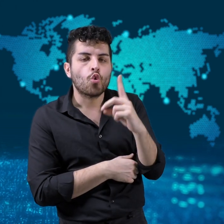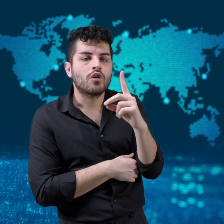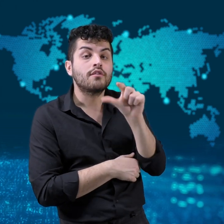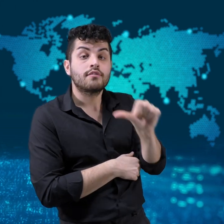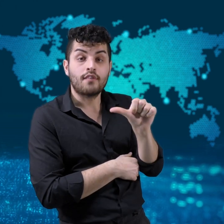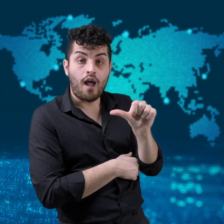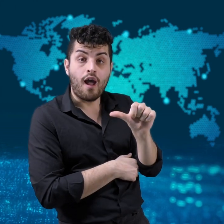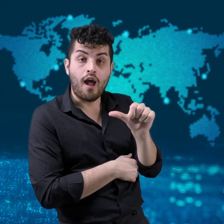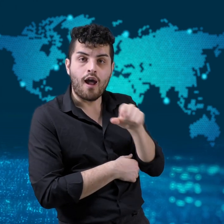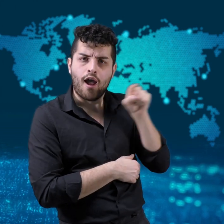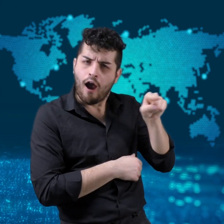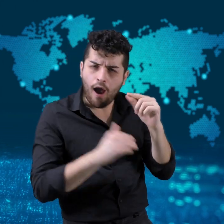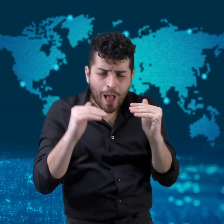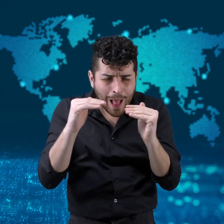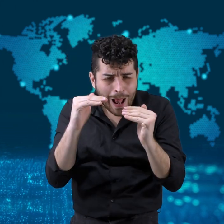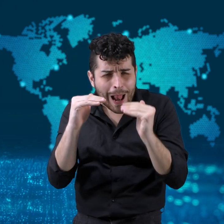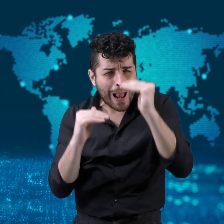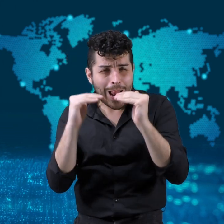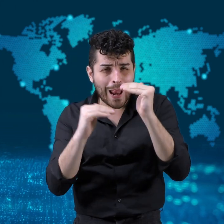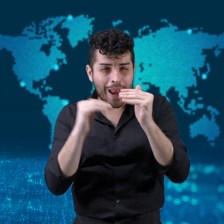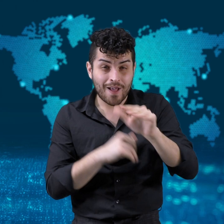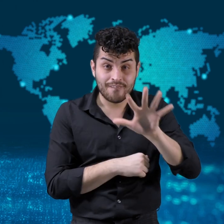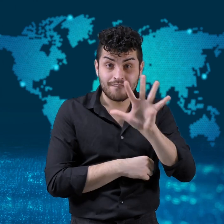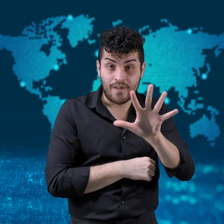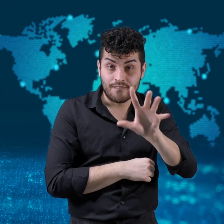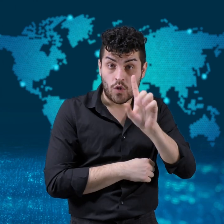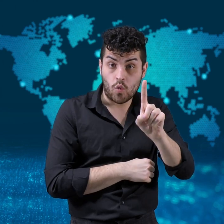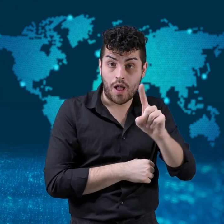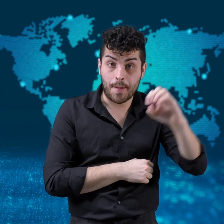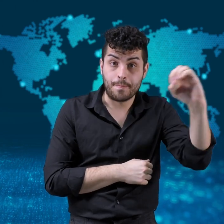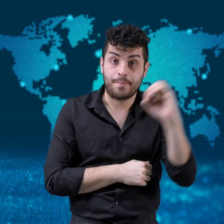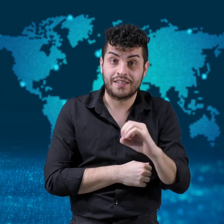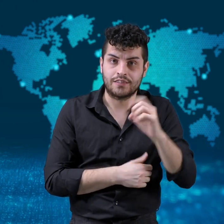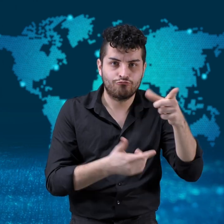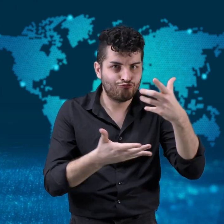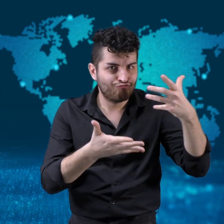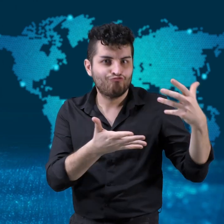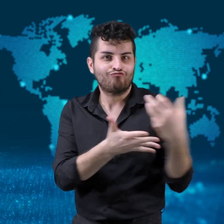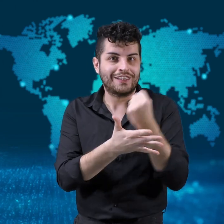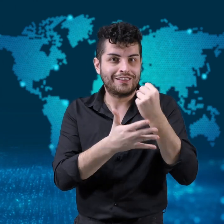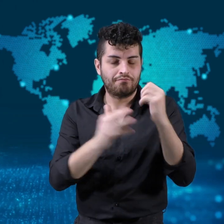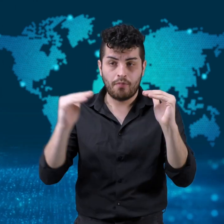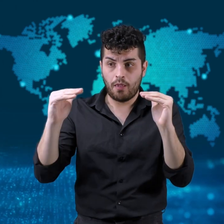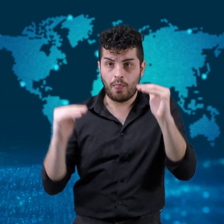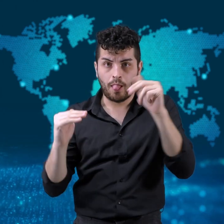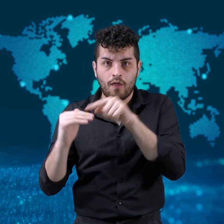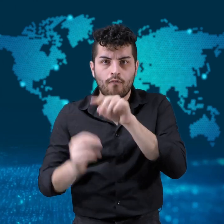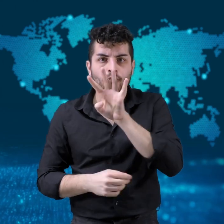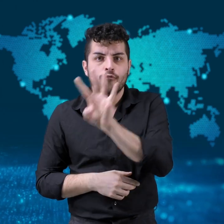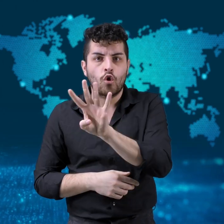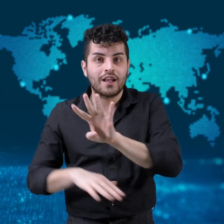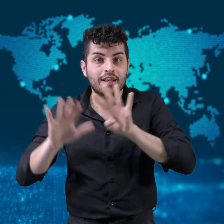He only received 51% of the vote while his opponent